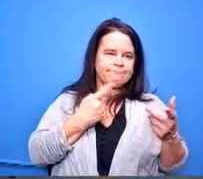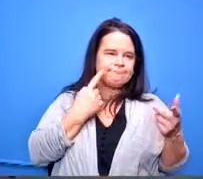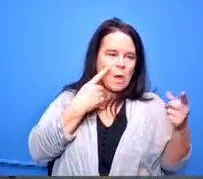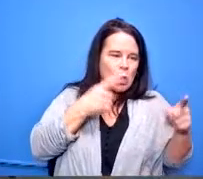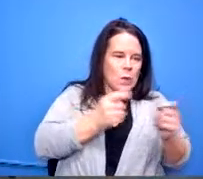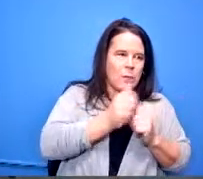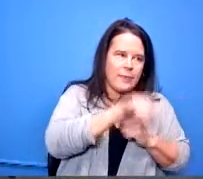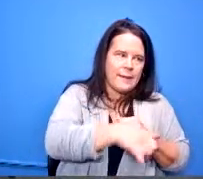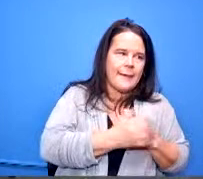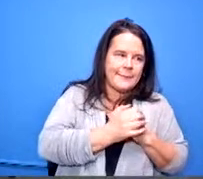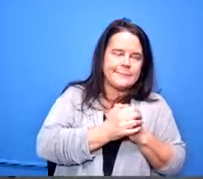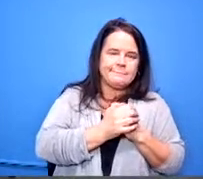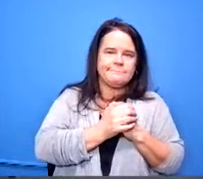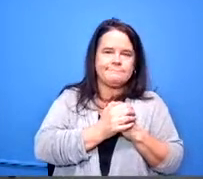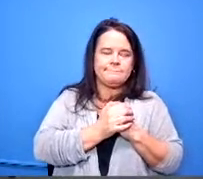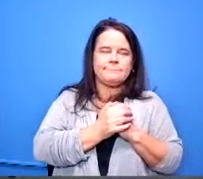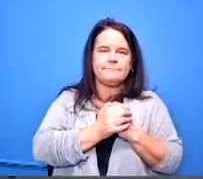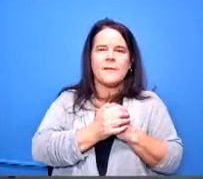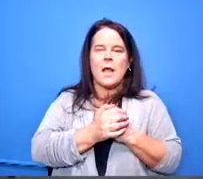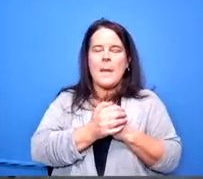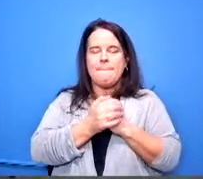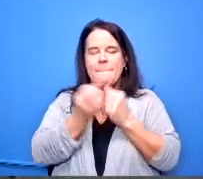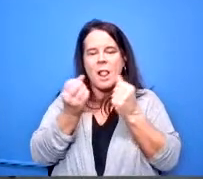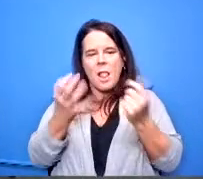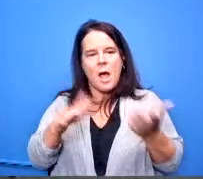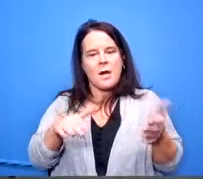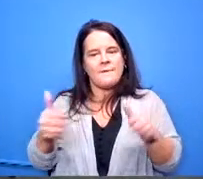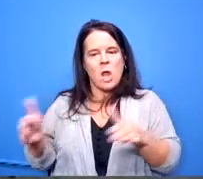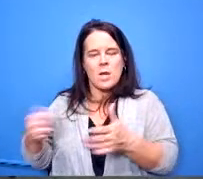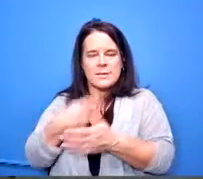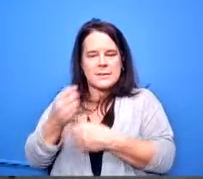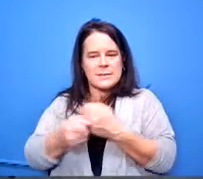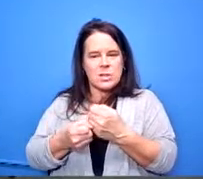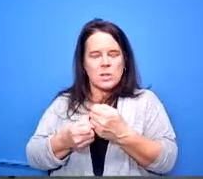and we want to want to really make sure that we're taking care of each other i think that really also